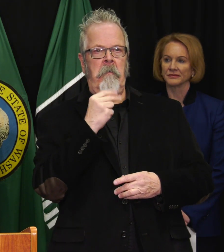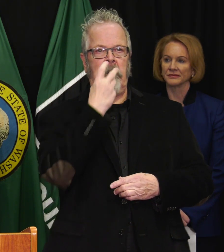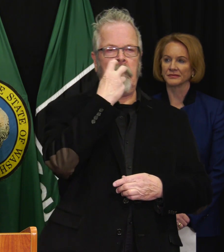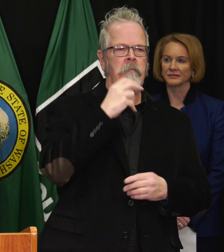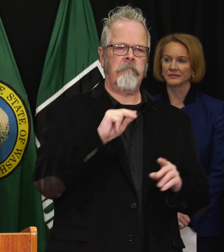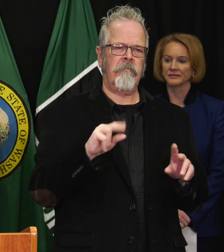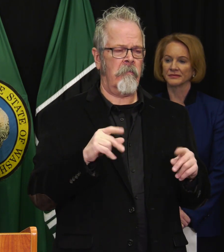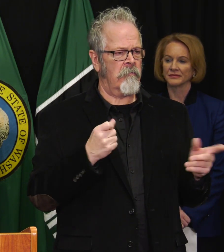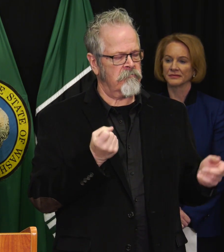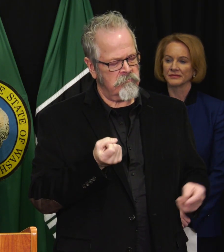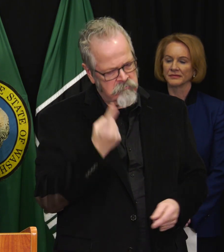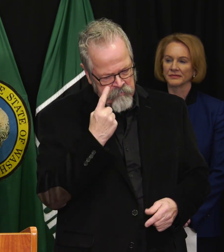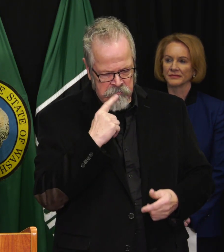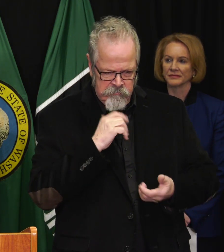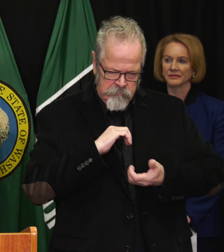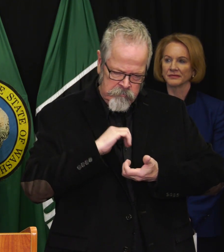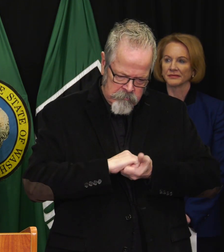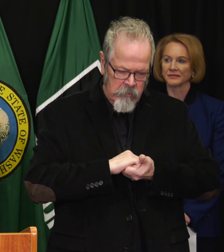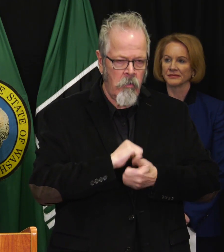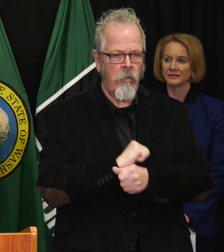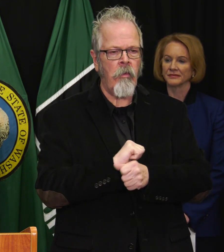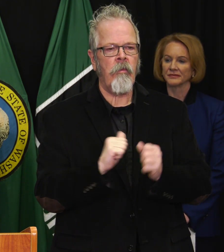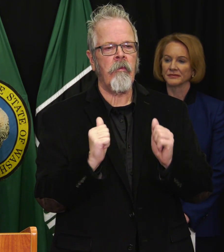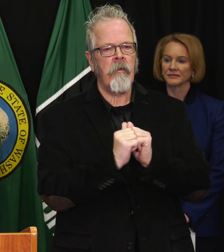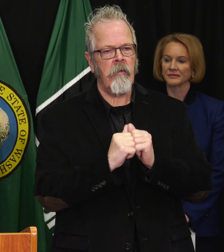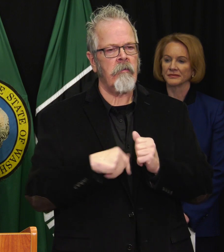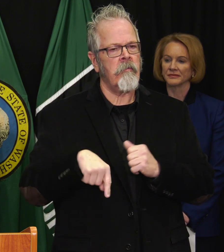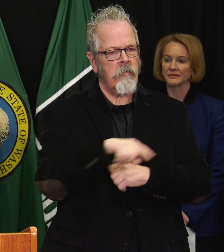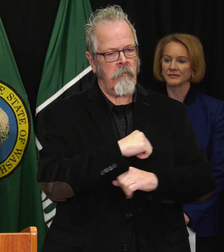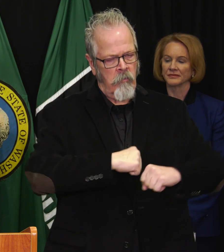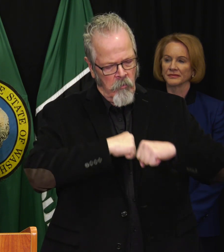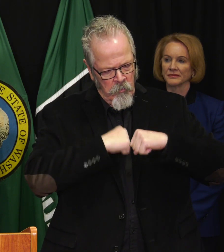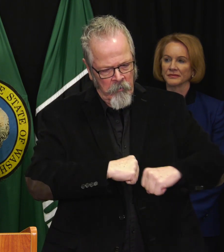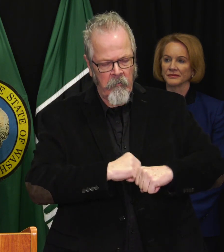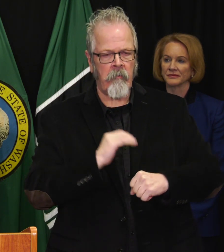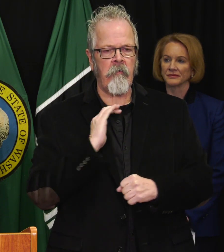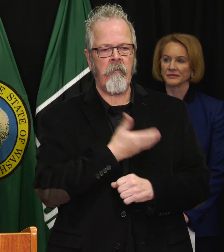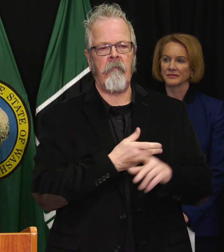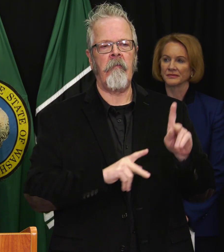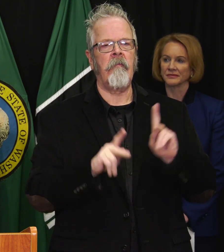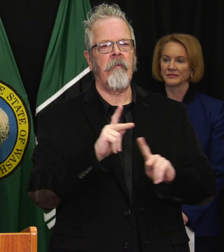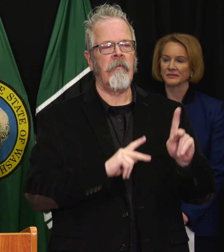Temporarily banning social and recreational gatherings that bring people together will help ensure